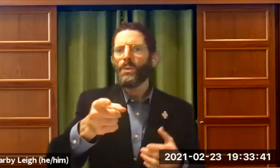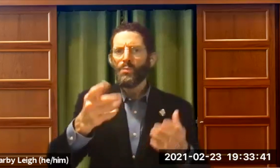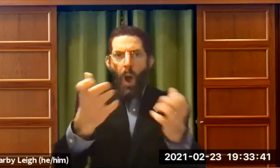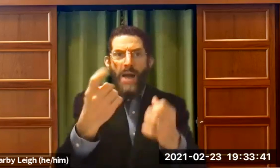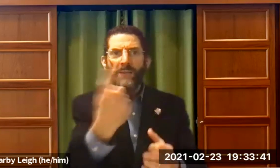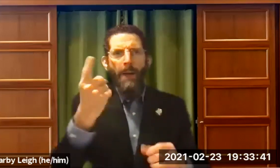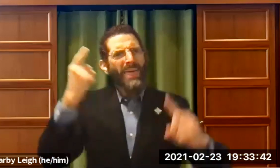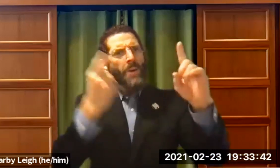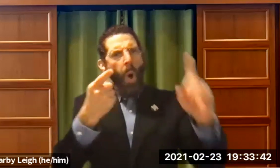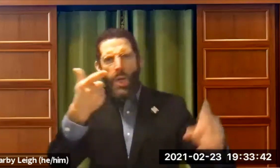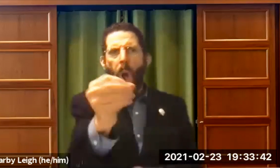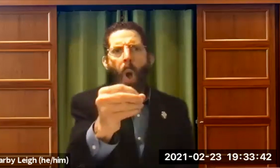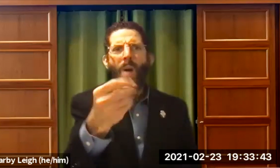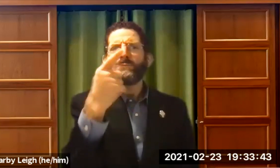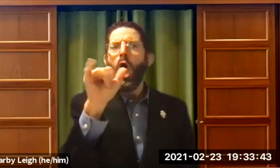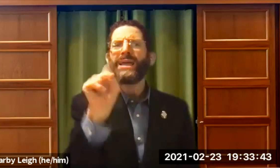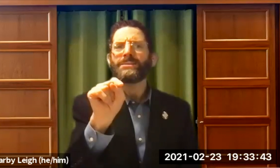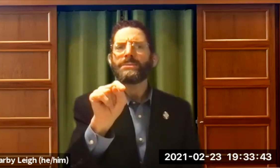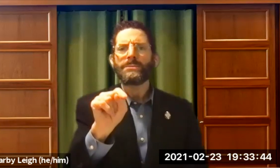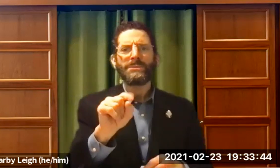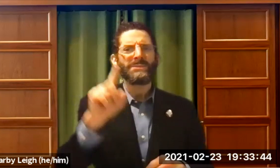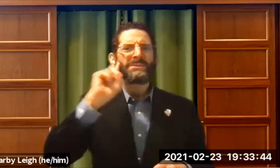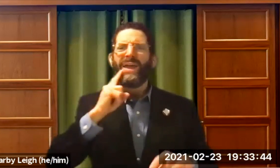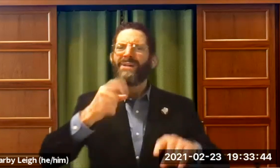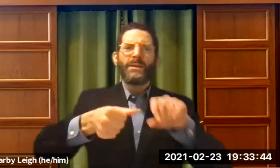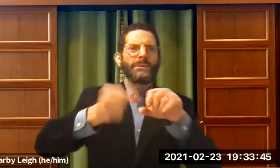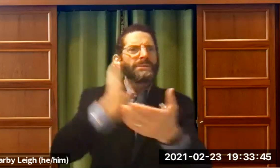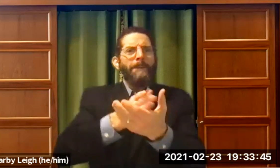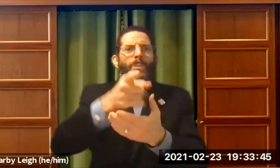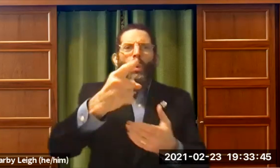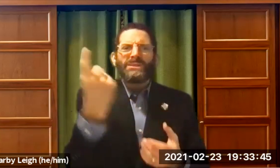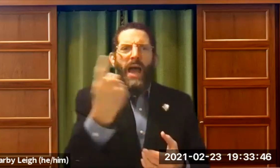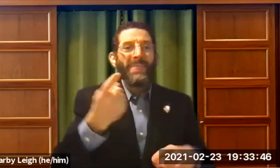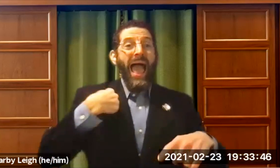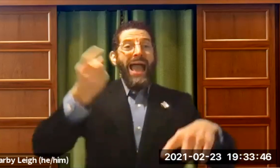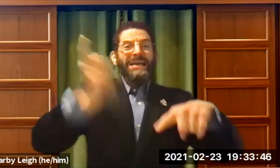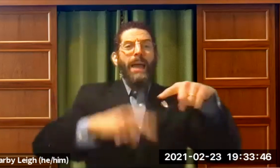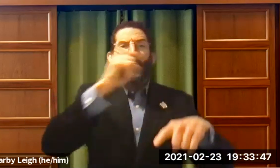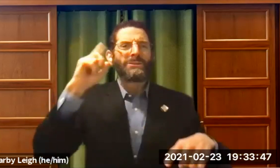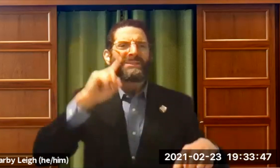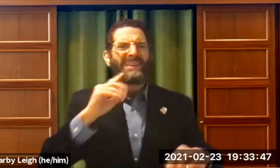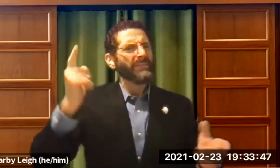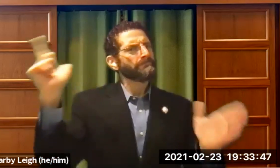Don't let your deafness stop you. You want something, go for it. And don't let your deafness stop you.